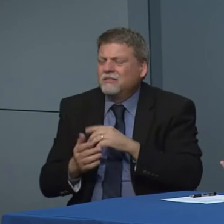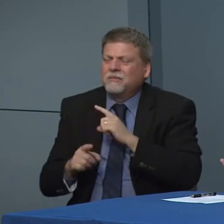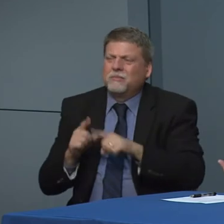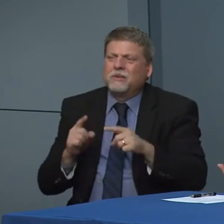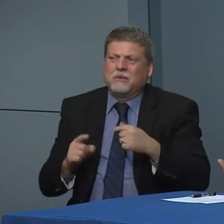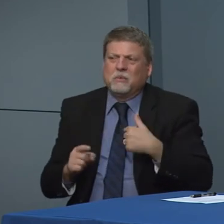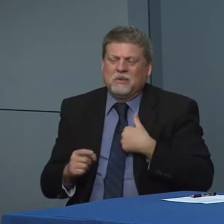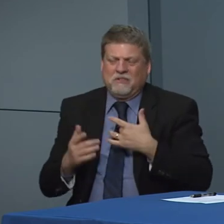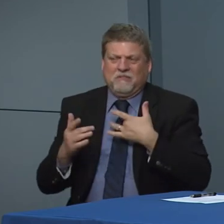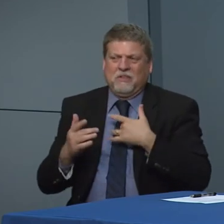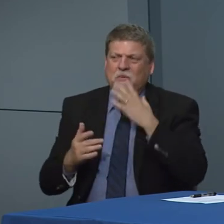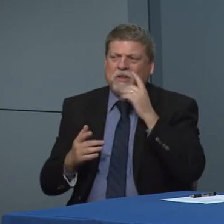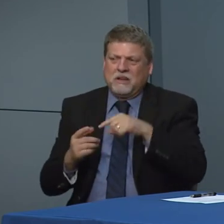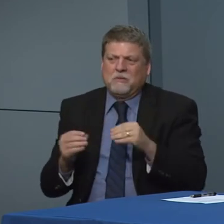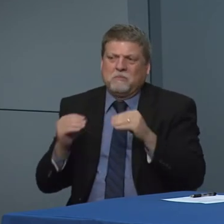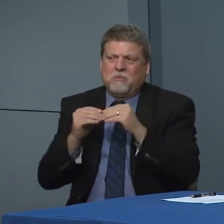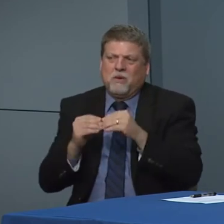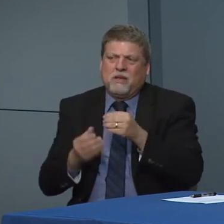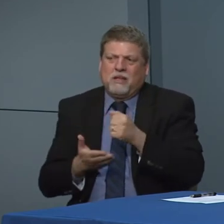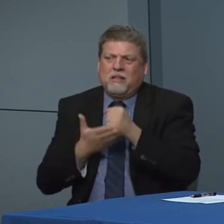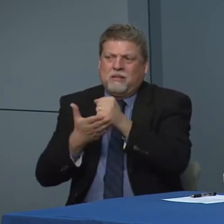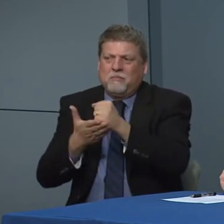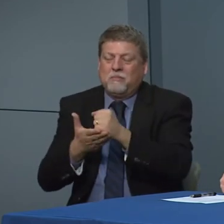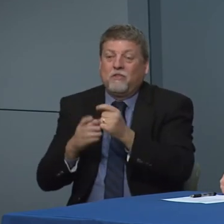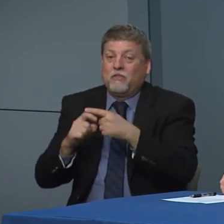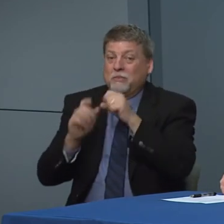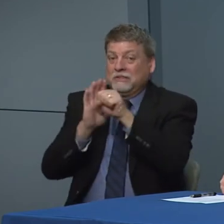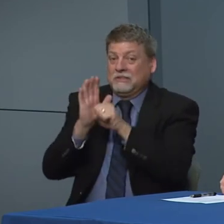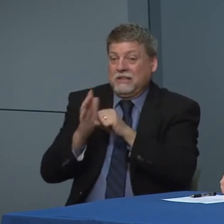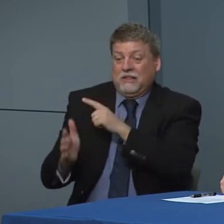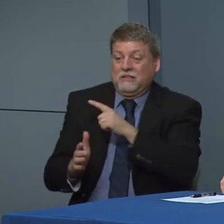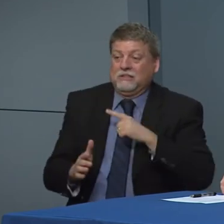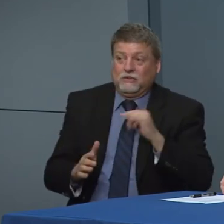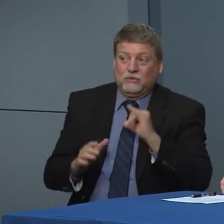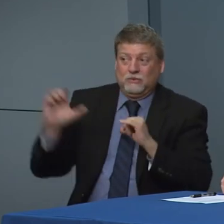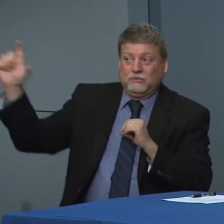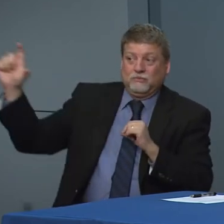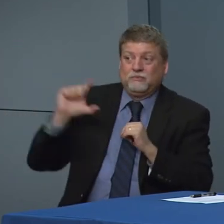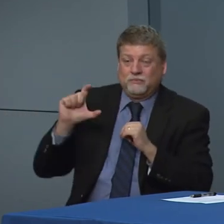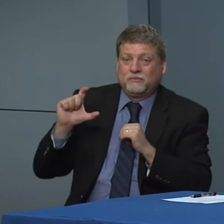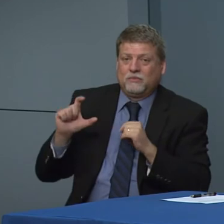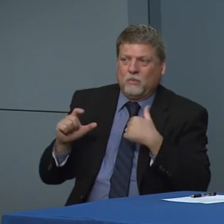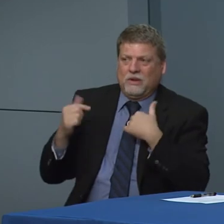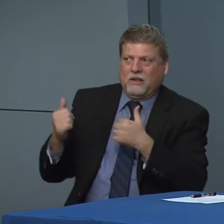anticipate needing some additional support in terms of state dollars again those are things were we are working